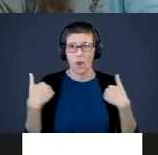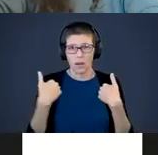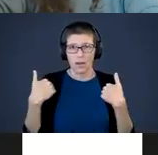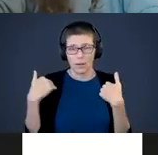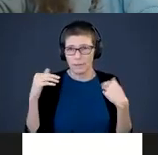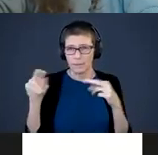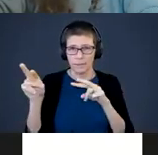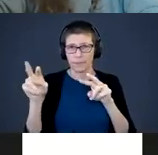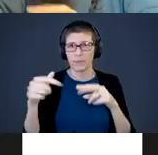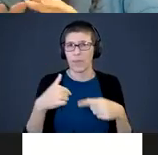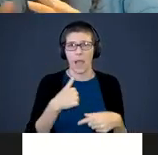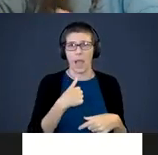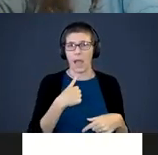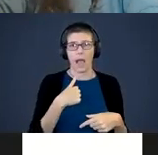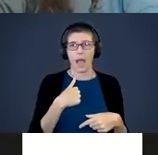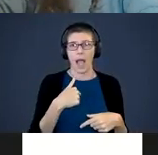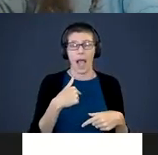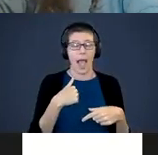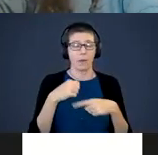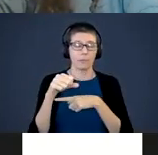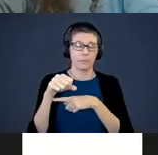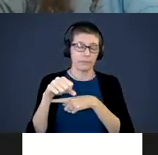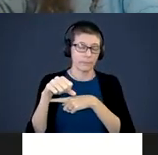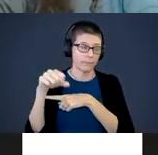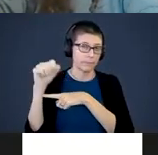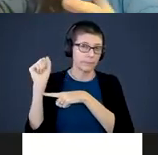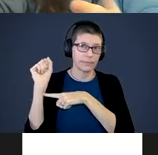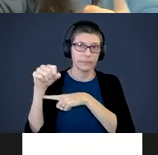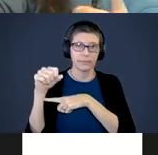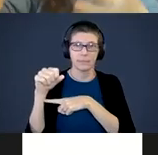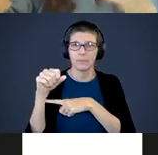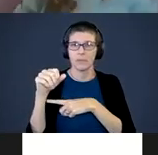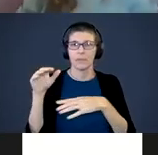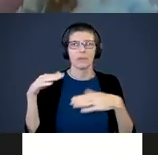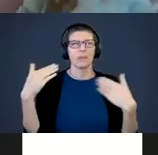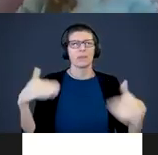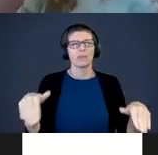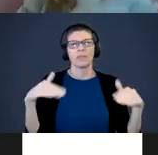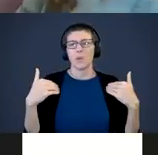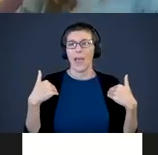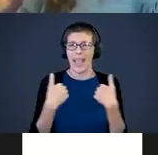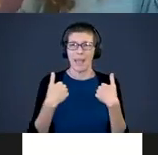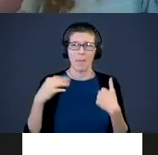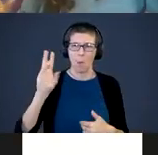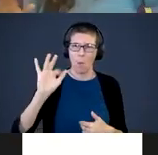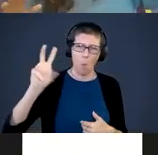I was just blown away by what I saw. These animals, these wild animals - right there